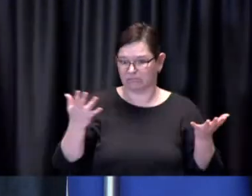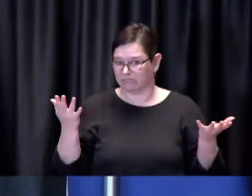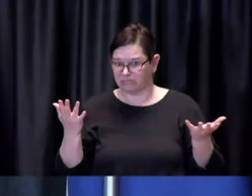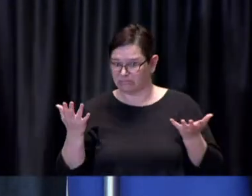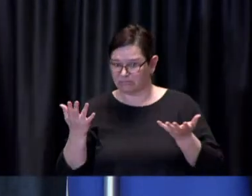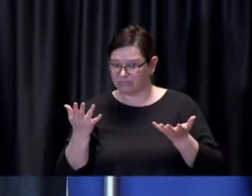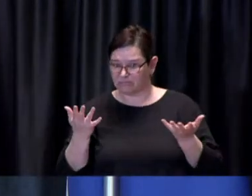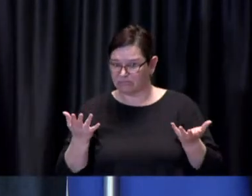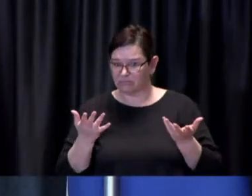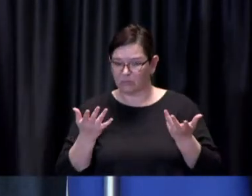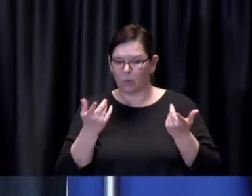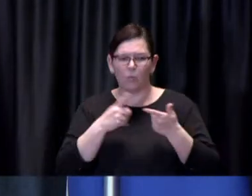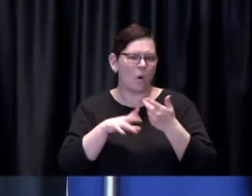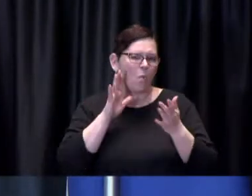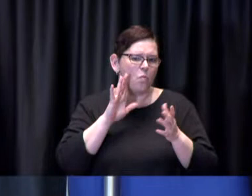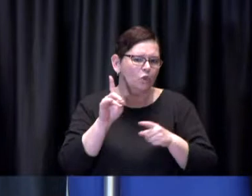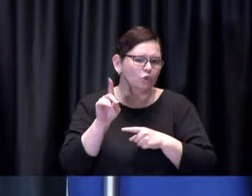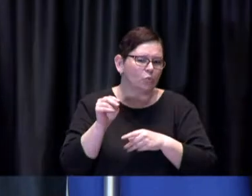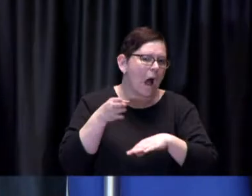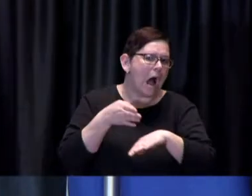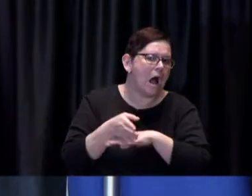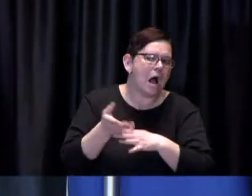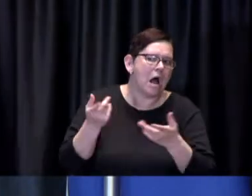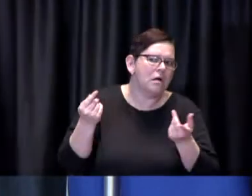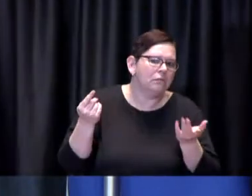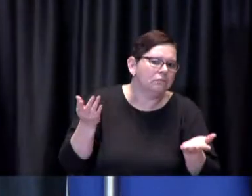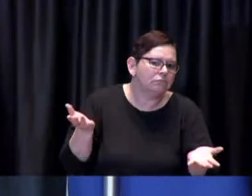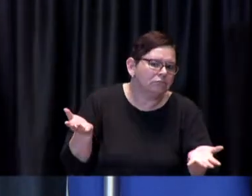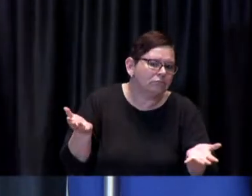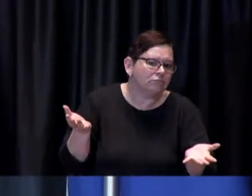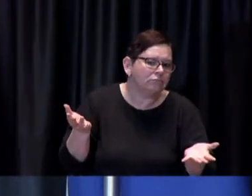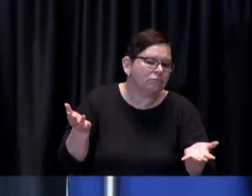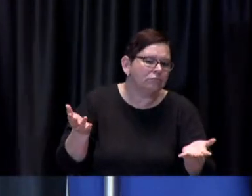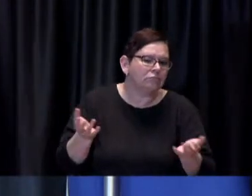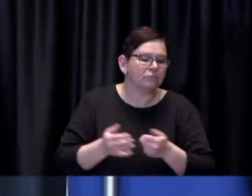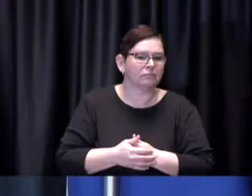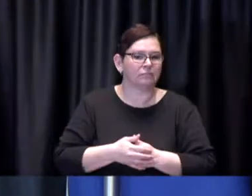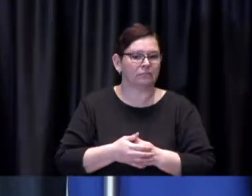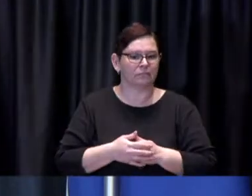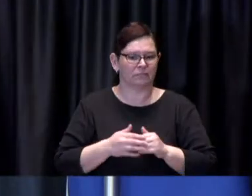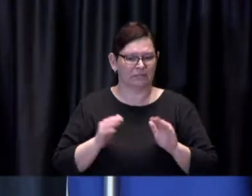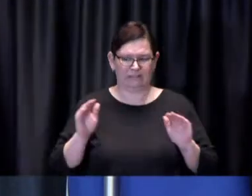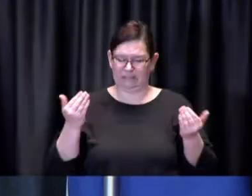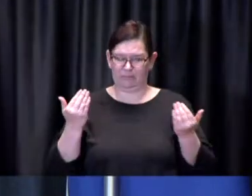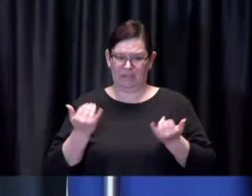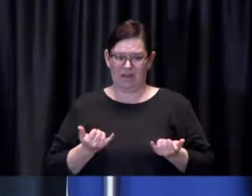really going out of control even outside and that there is a perception of of uh you know things are